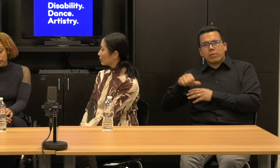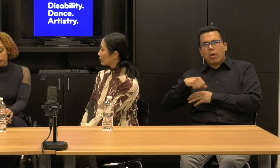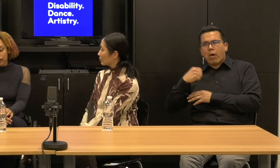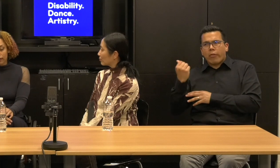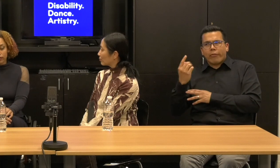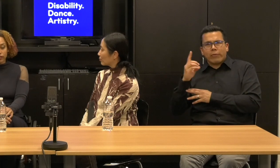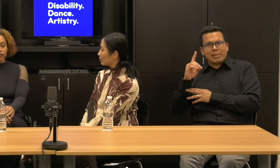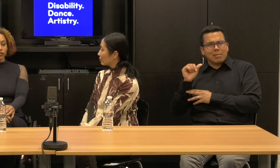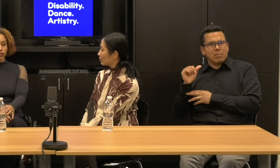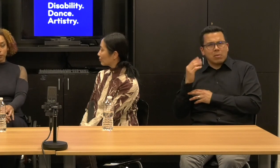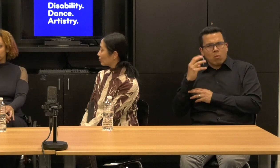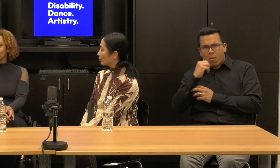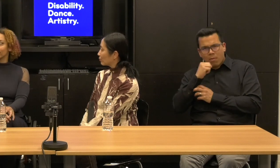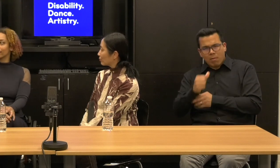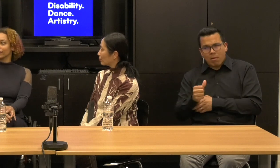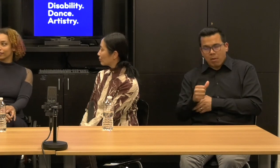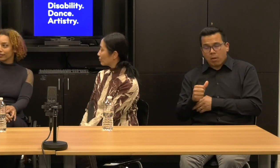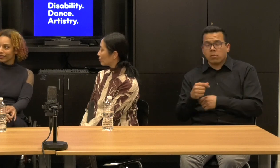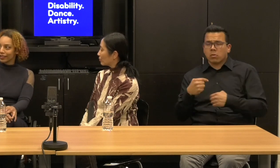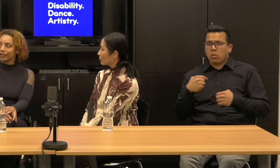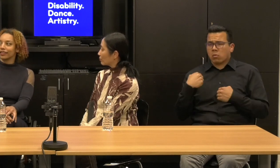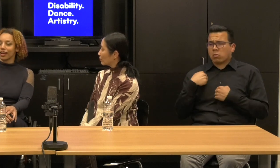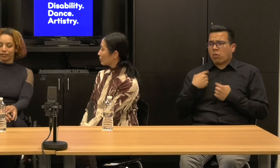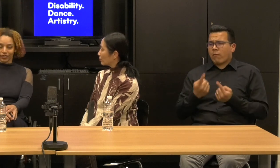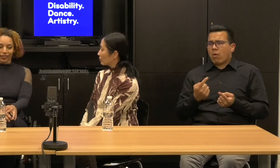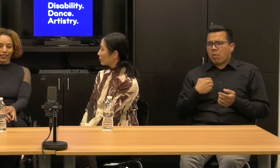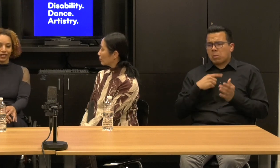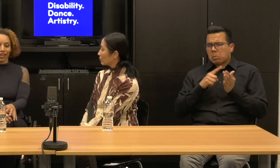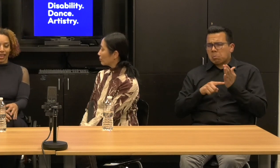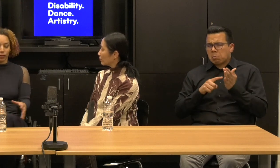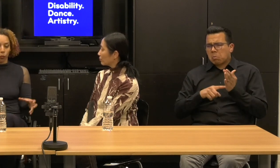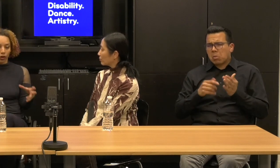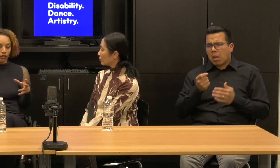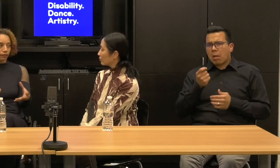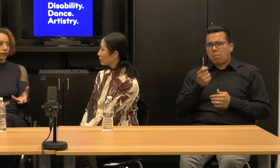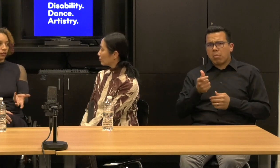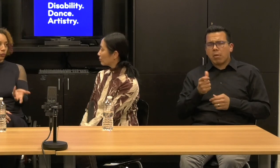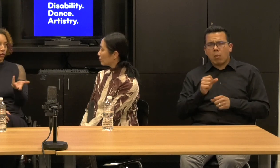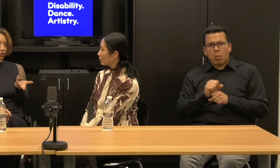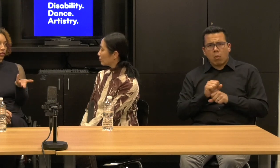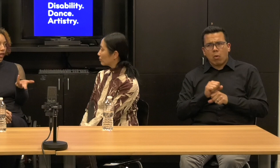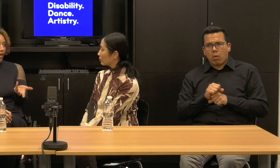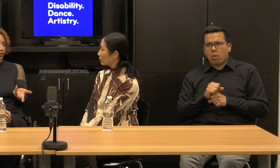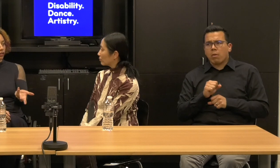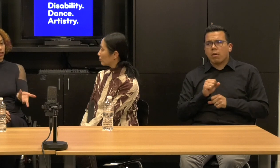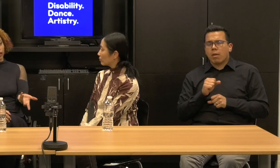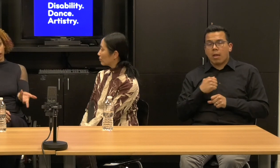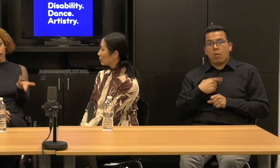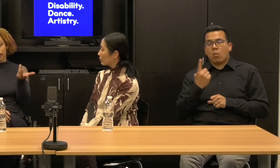And so I've done some work in that regard and I had a wonderful experience in Canada,